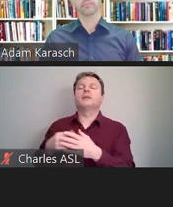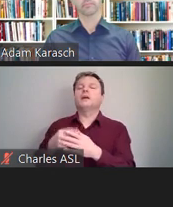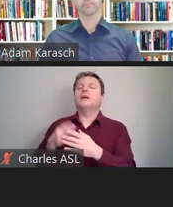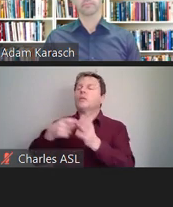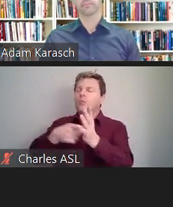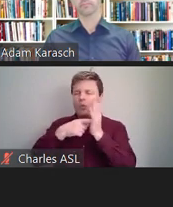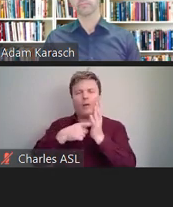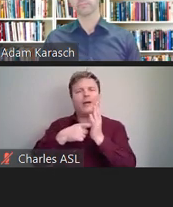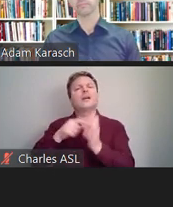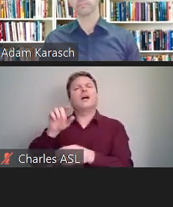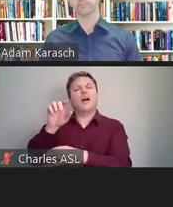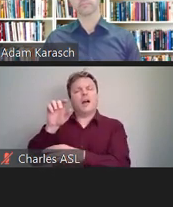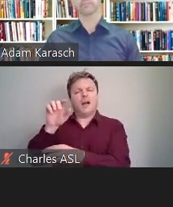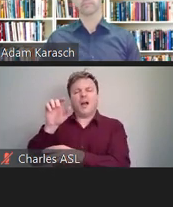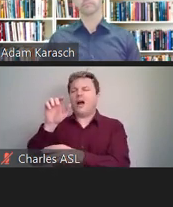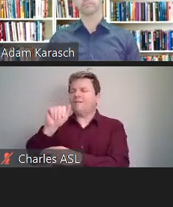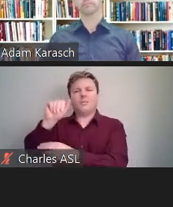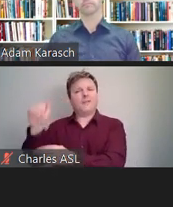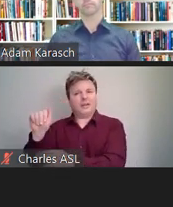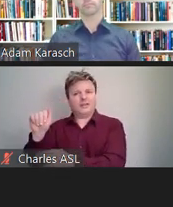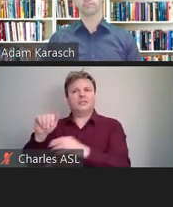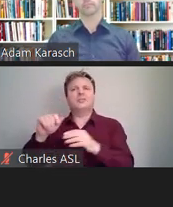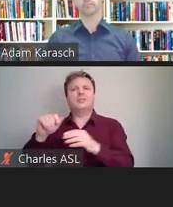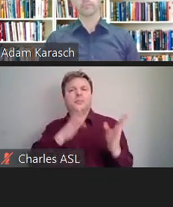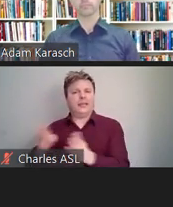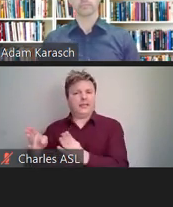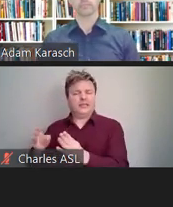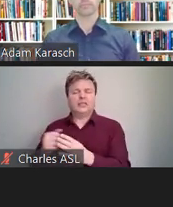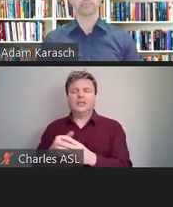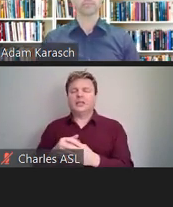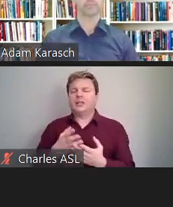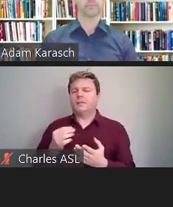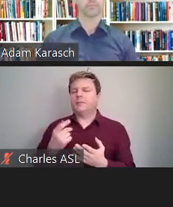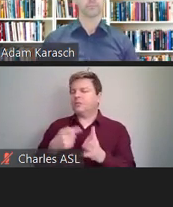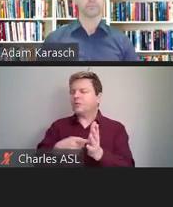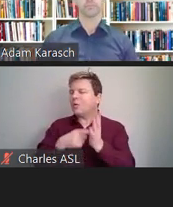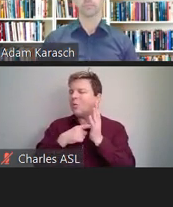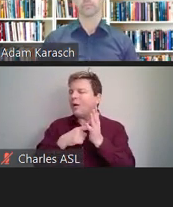but don't, generally, require keeping statistics on disabilities.